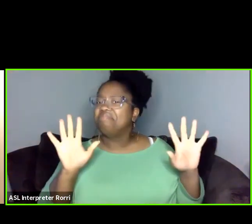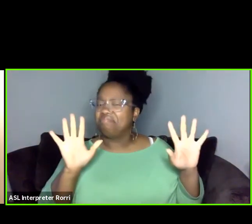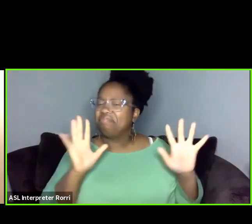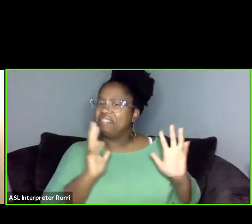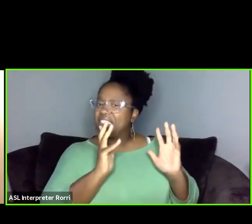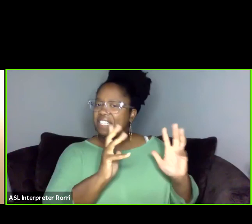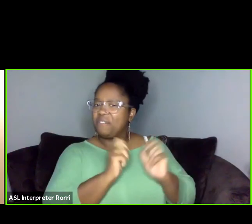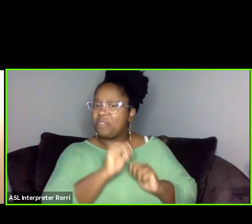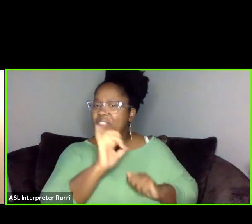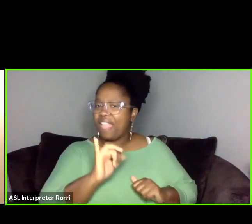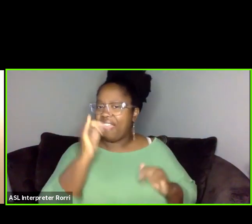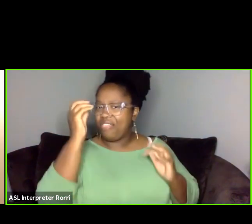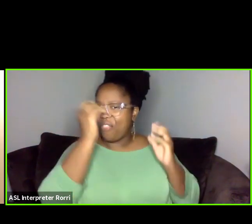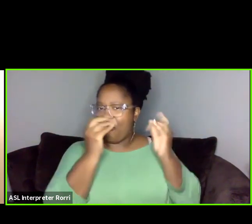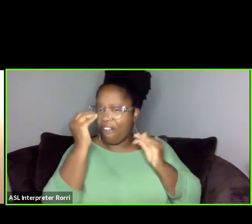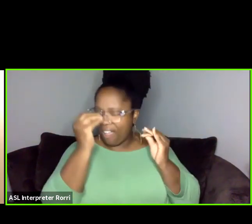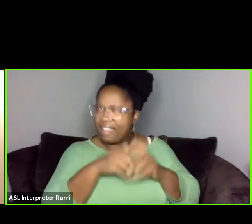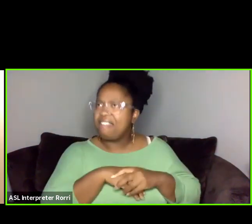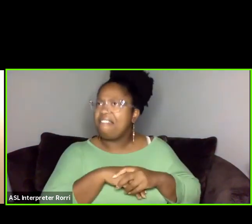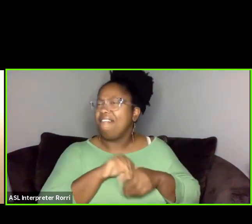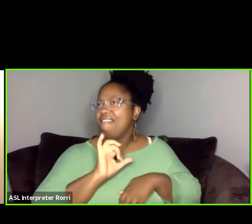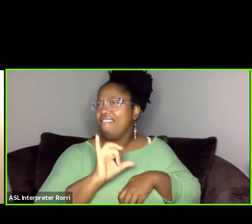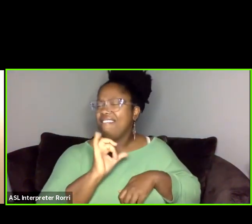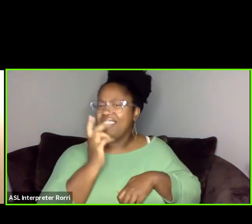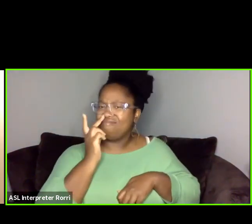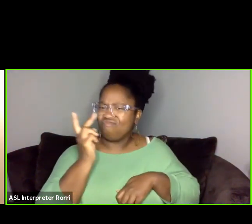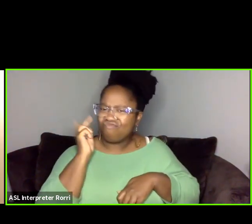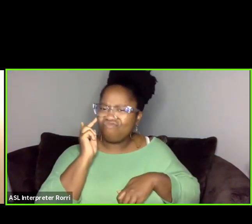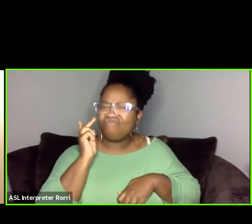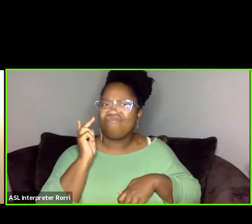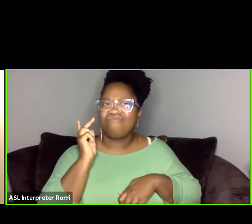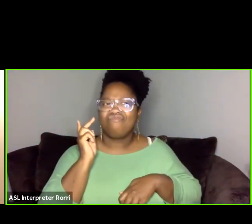of reflecting about how to, you know, cannibalized